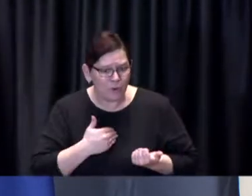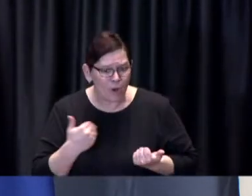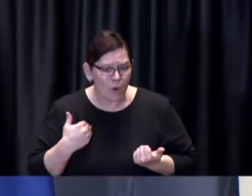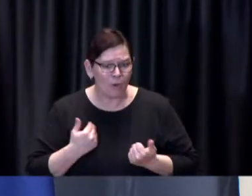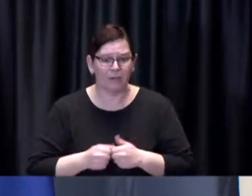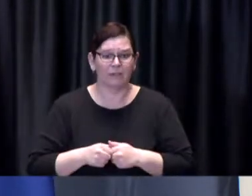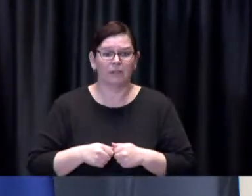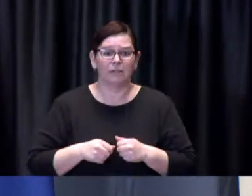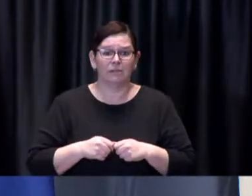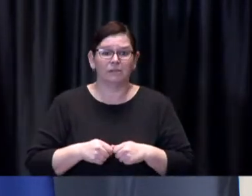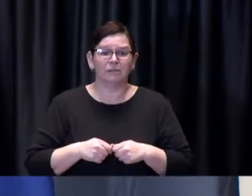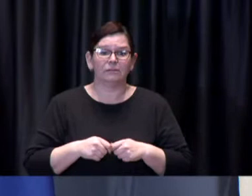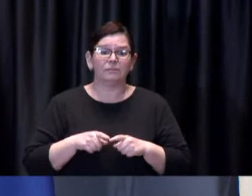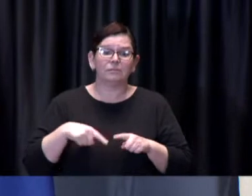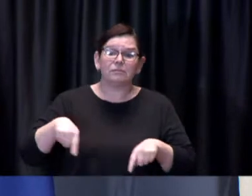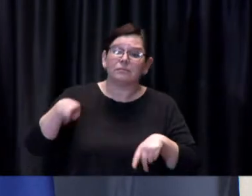and the efforts of the city itself.